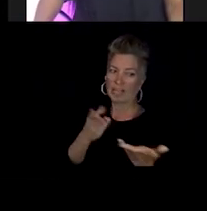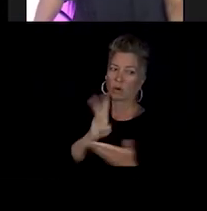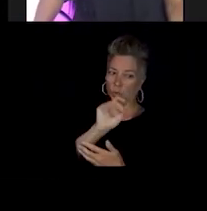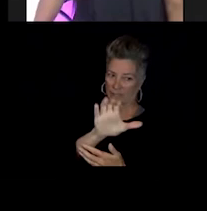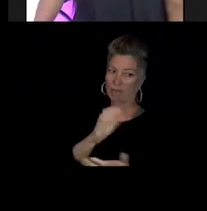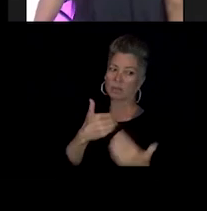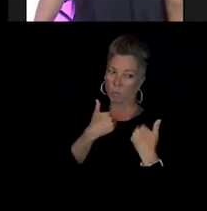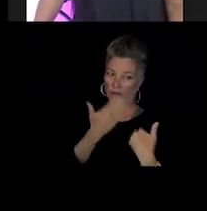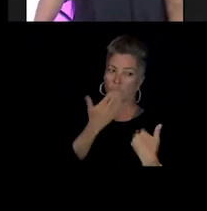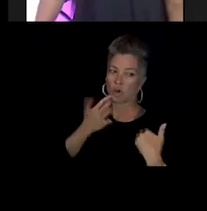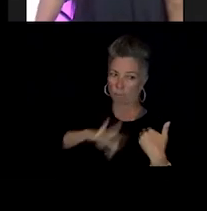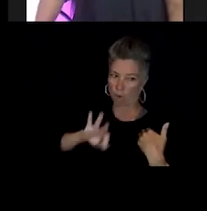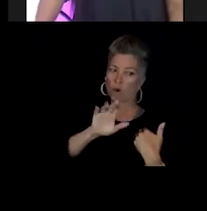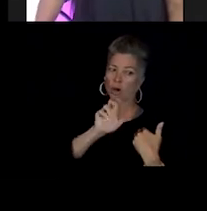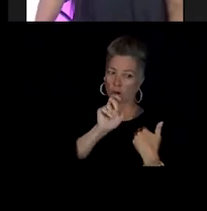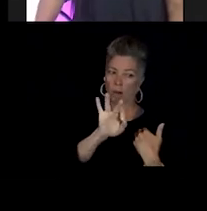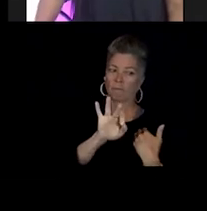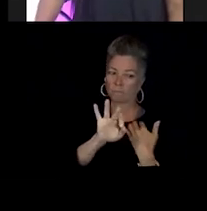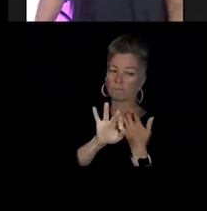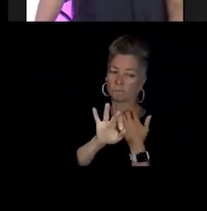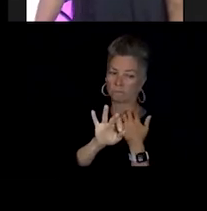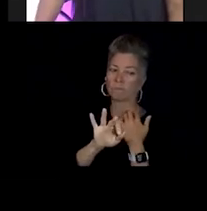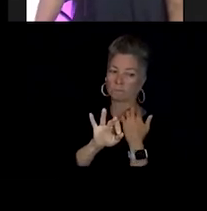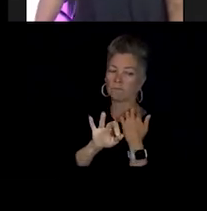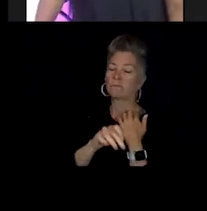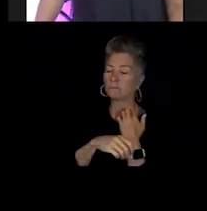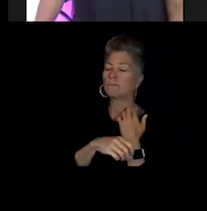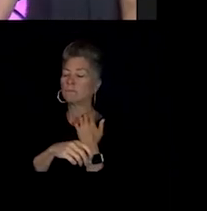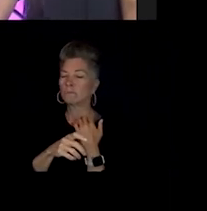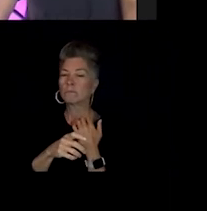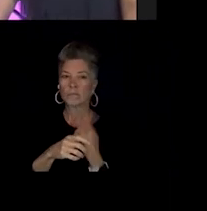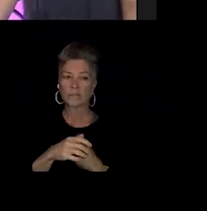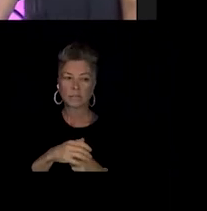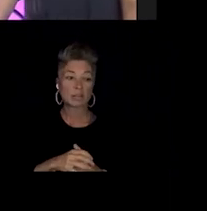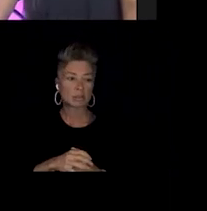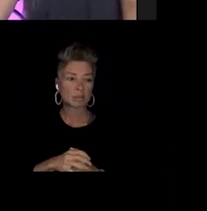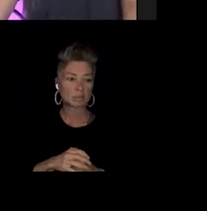Yeah, that's one of the big... Yeah